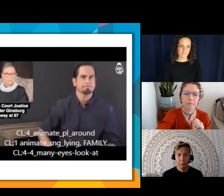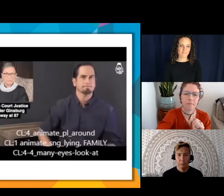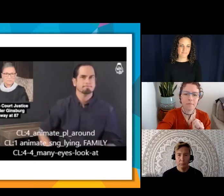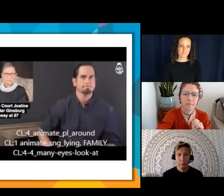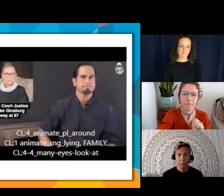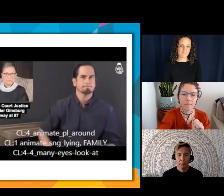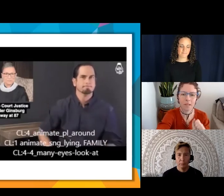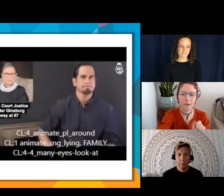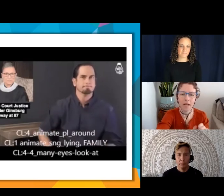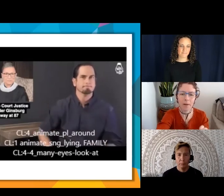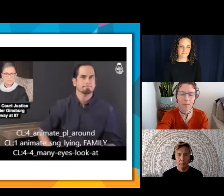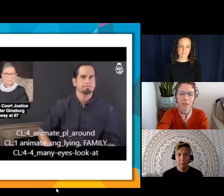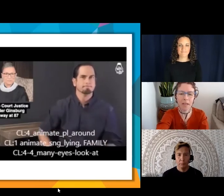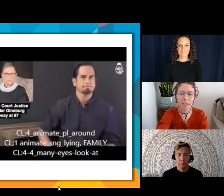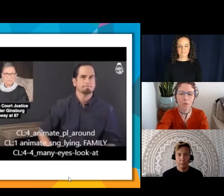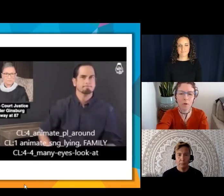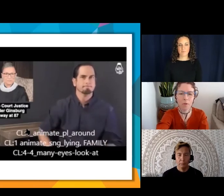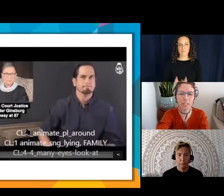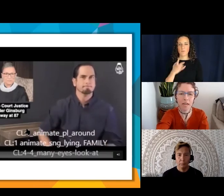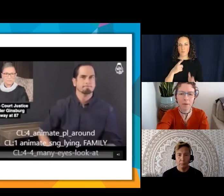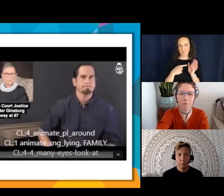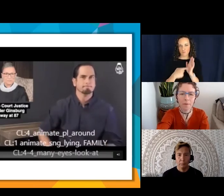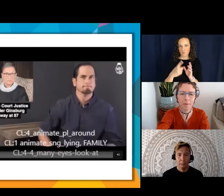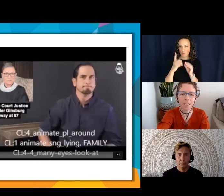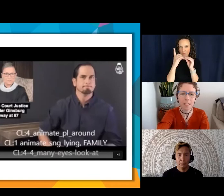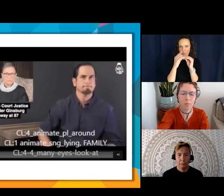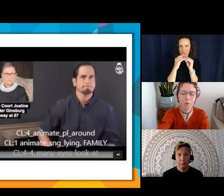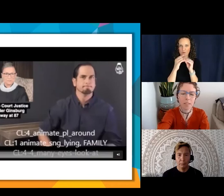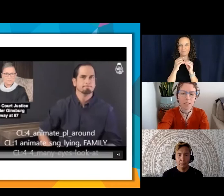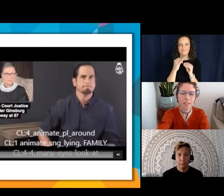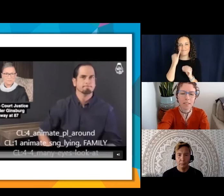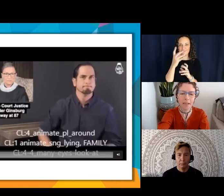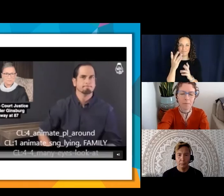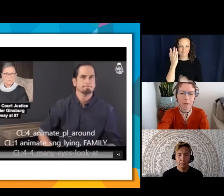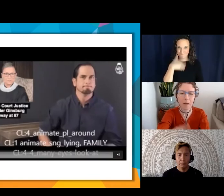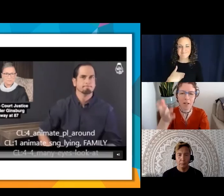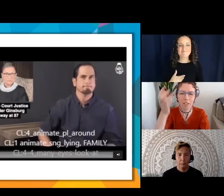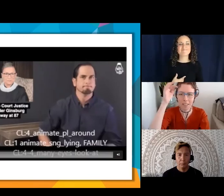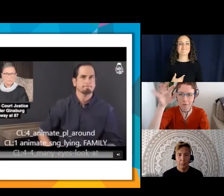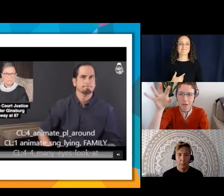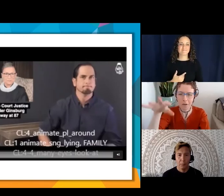Okay I’ll play it one more time in case people need to see. I apologize that the video